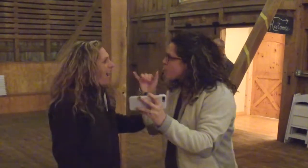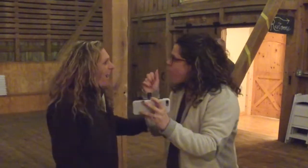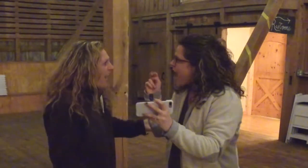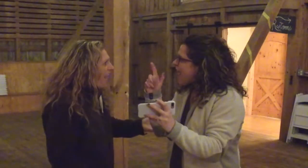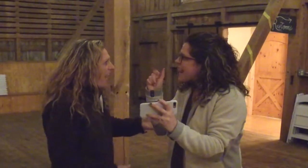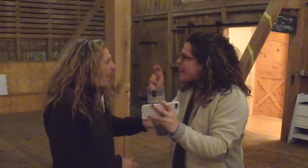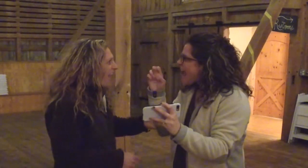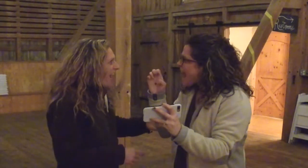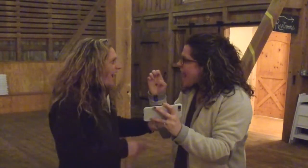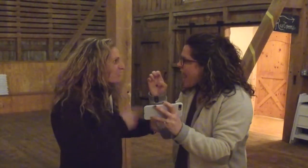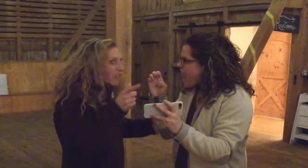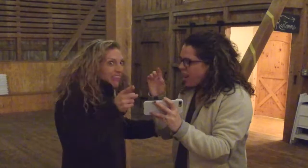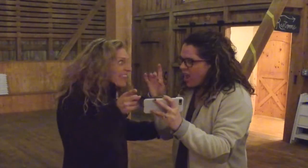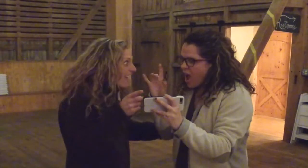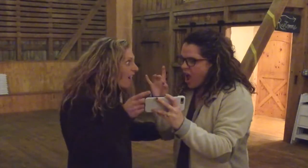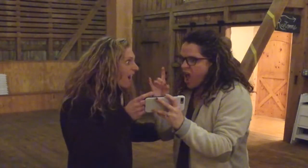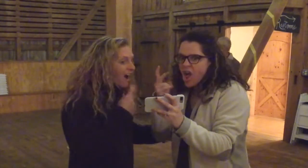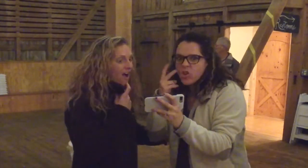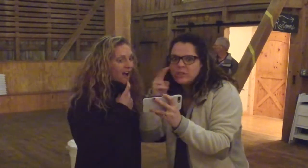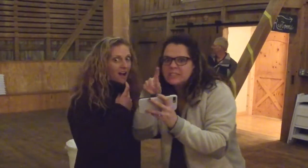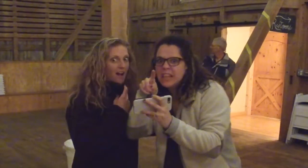RYAN LANE RIGHT THERE! LOOK AT HIM!